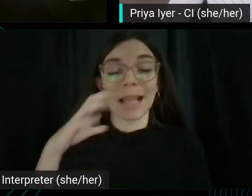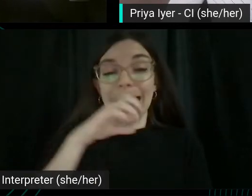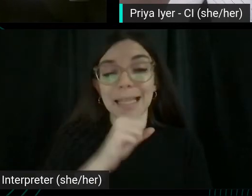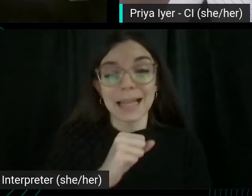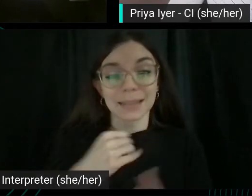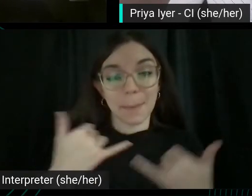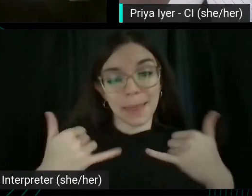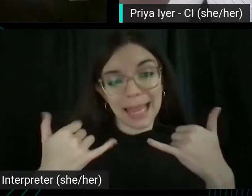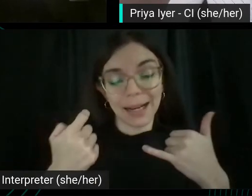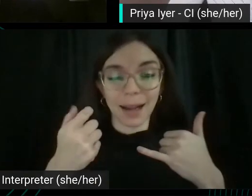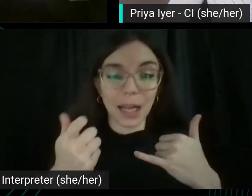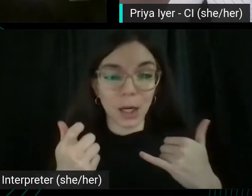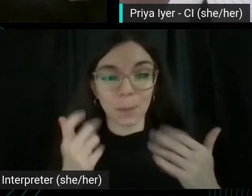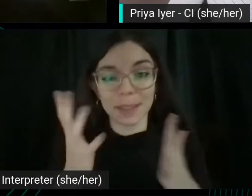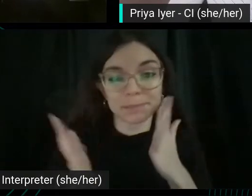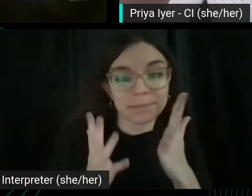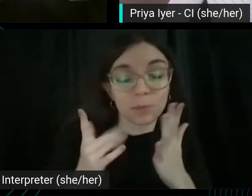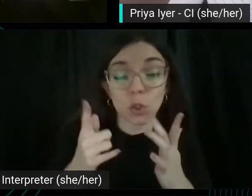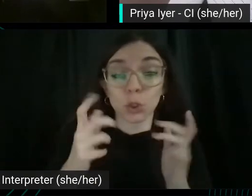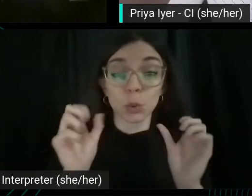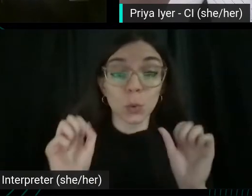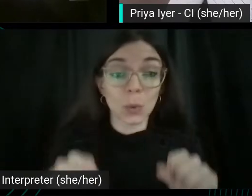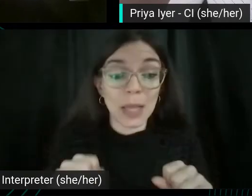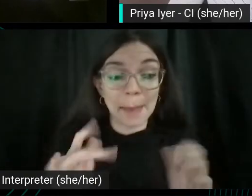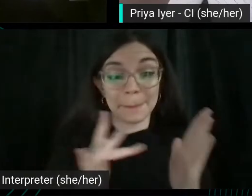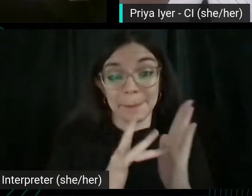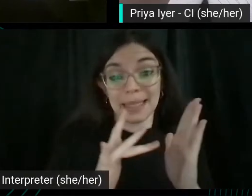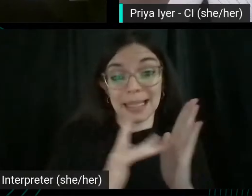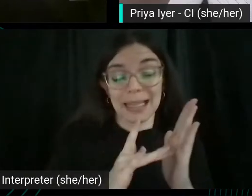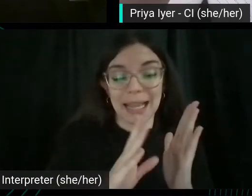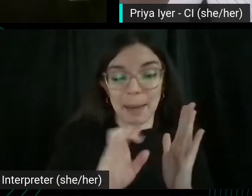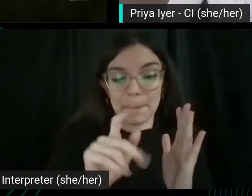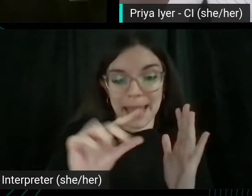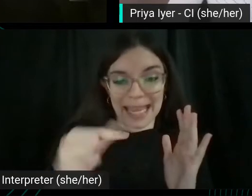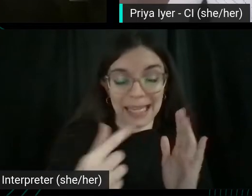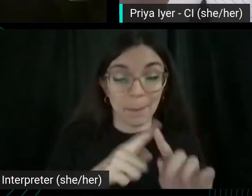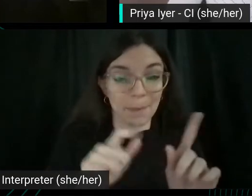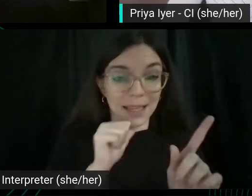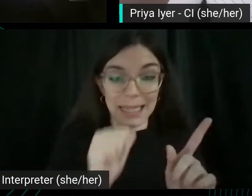When I was like saying that you can be clickbait see but not to click Beatty like that's but that's kind of like it.